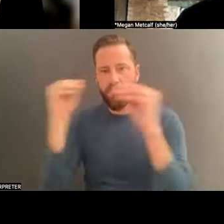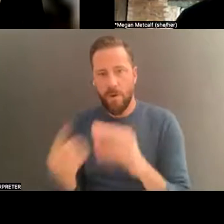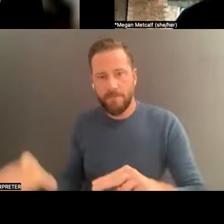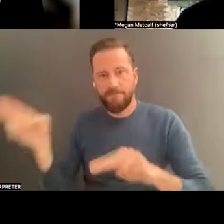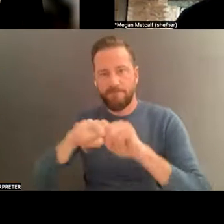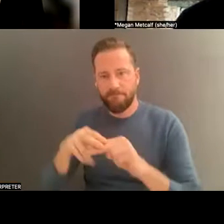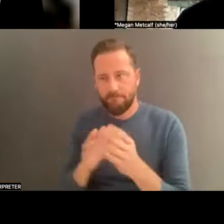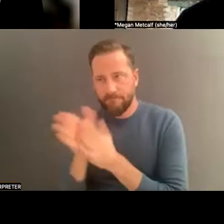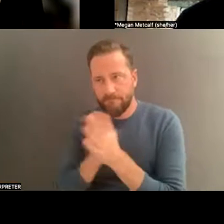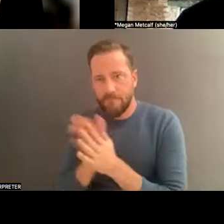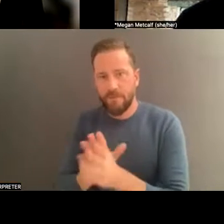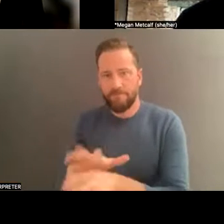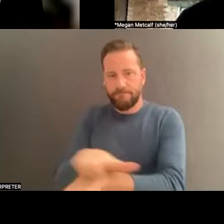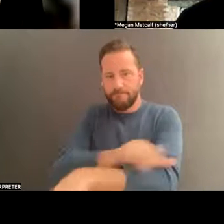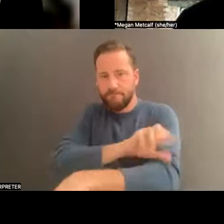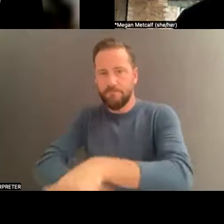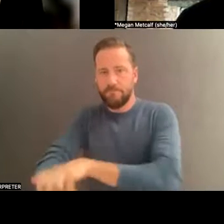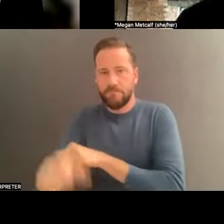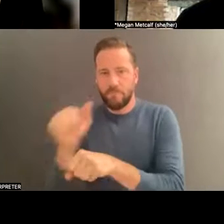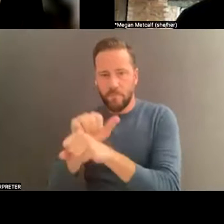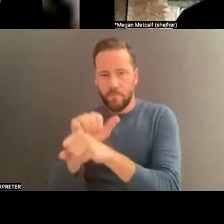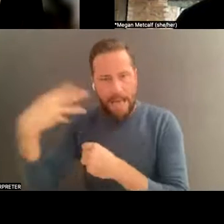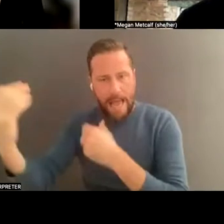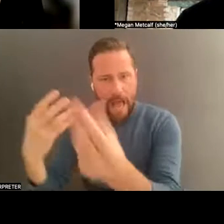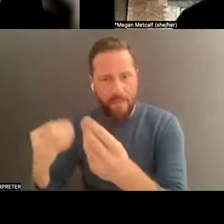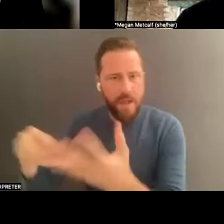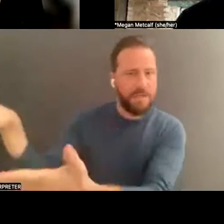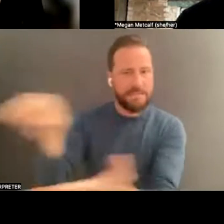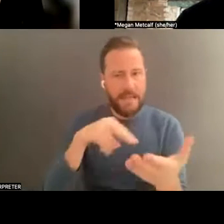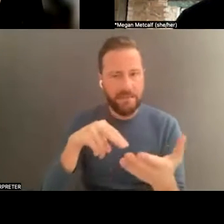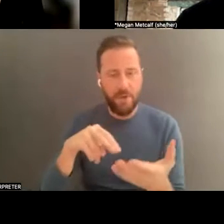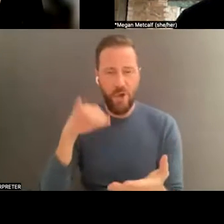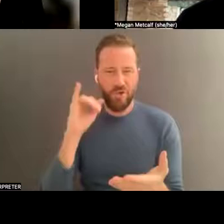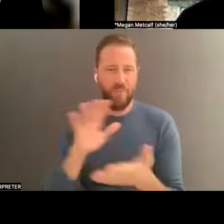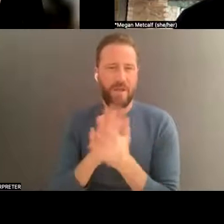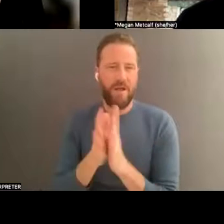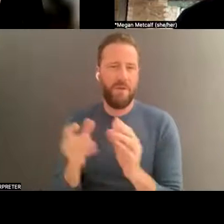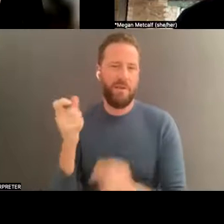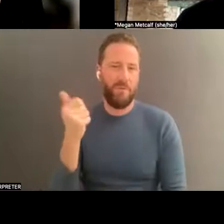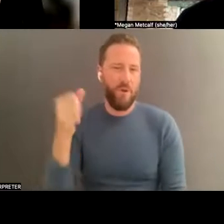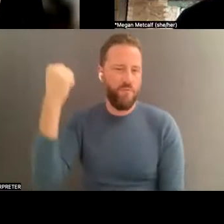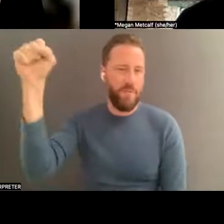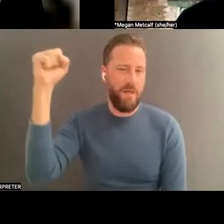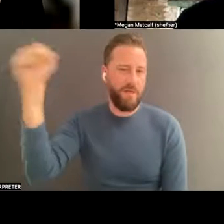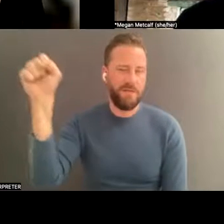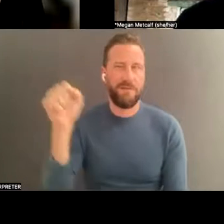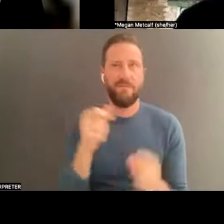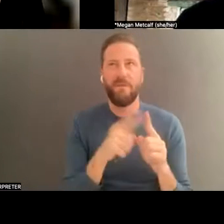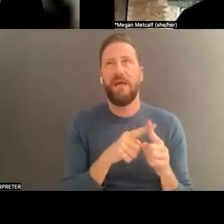a rebel-like attitude from 198 3 to about